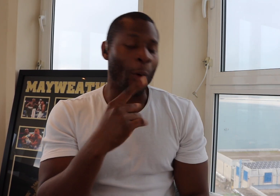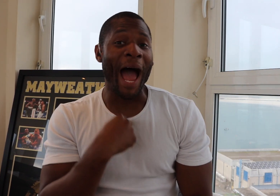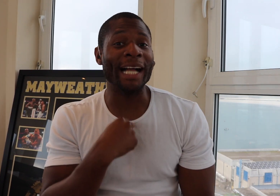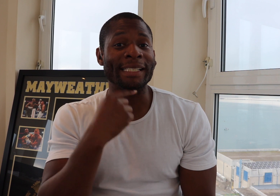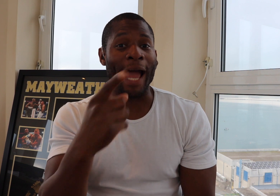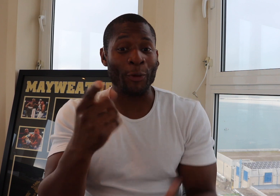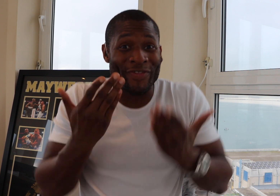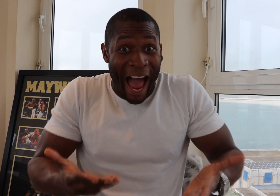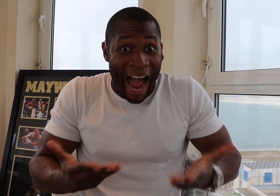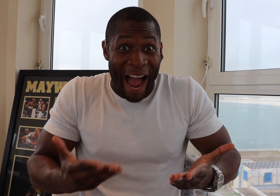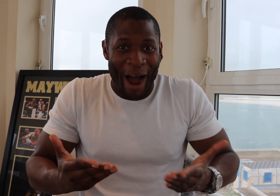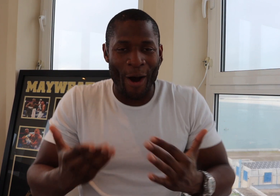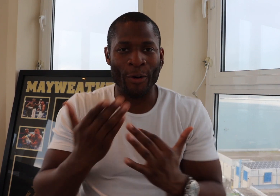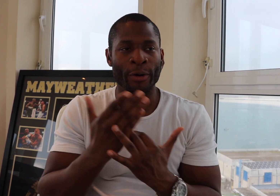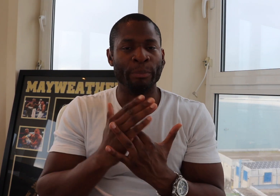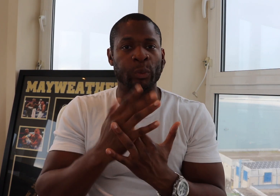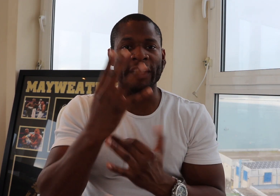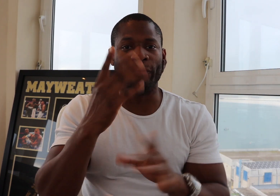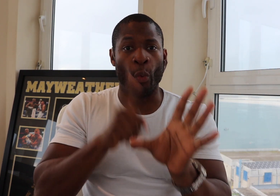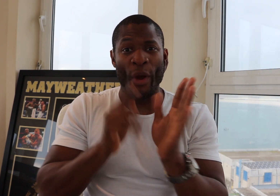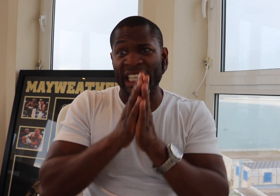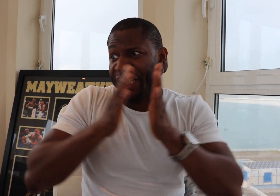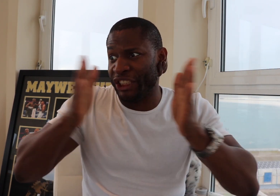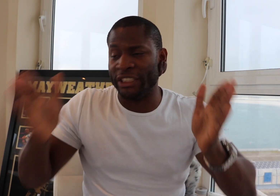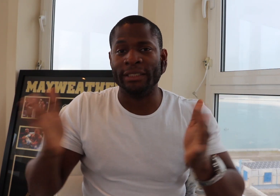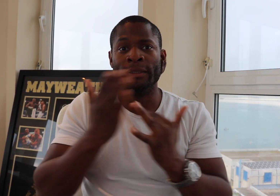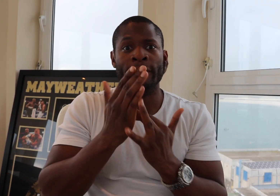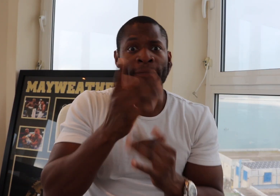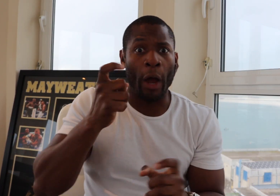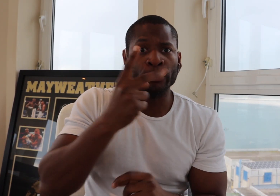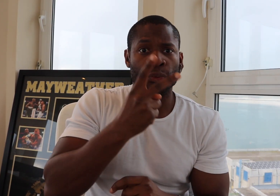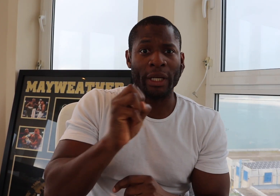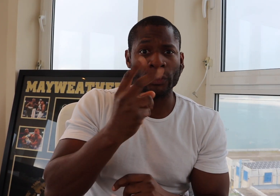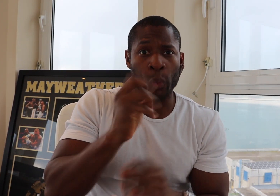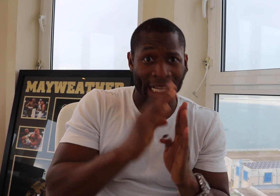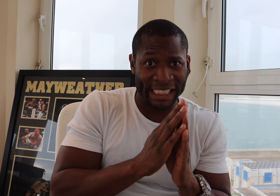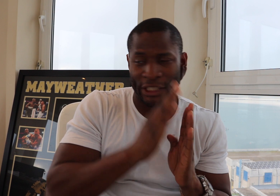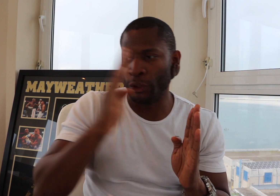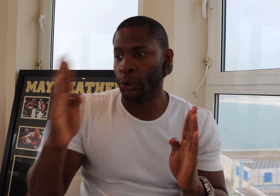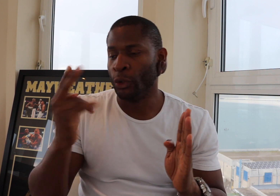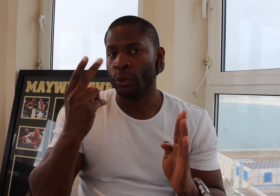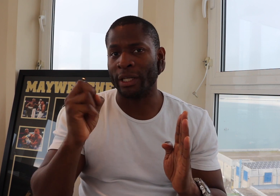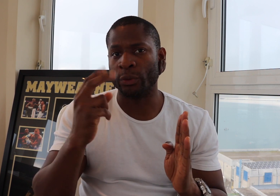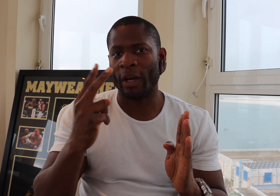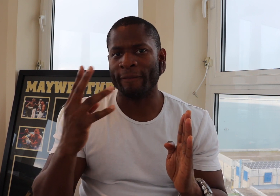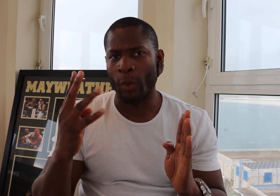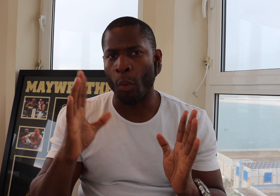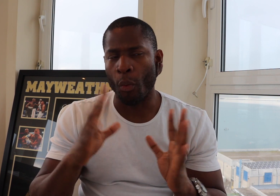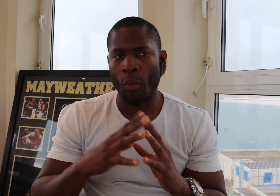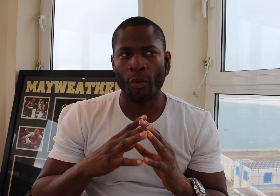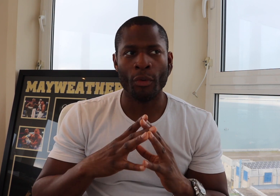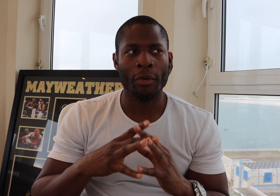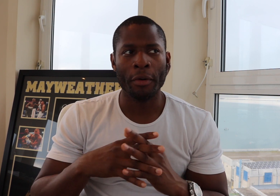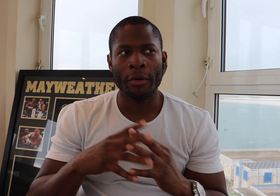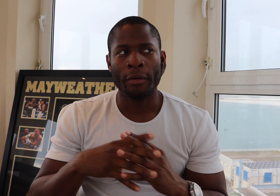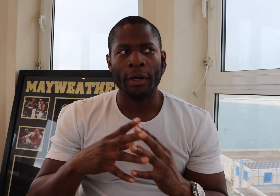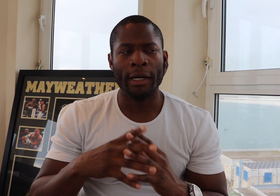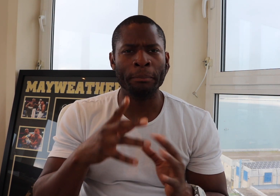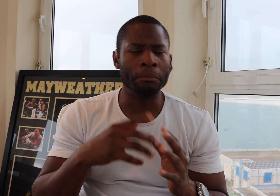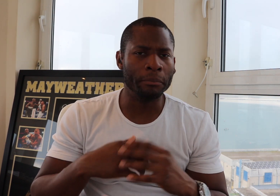I tell you now within 4 years from 2020 to 2024